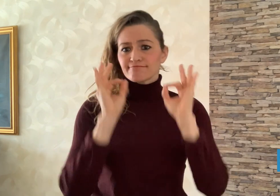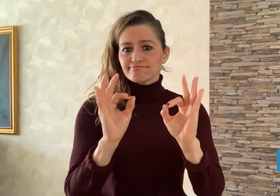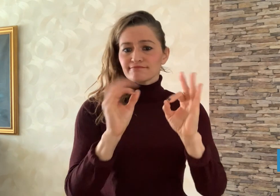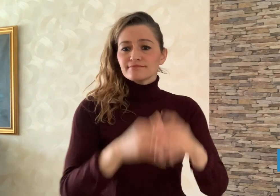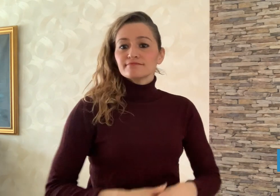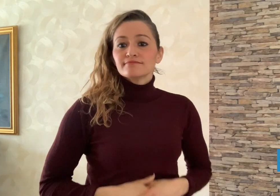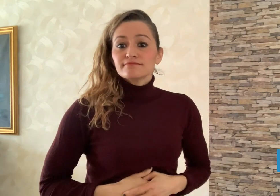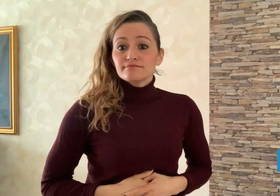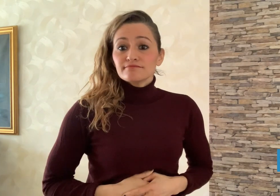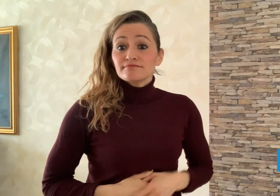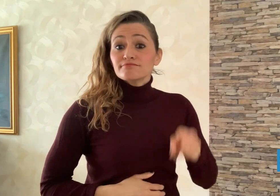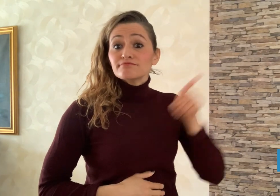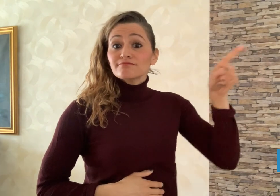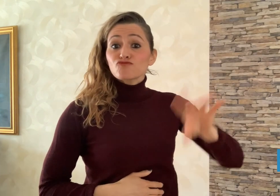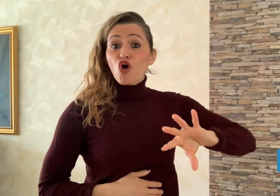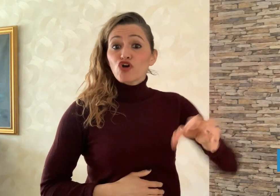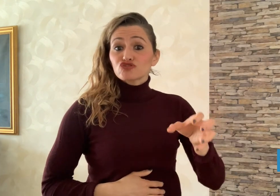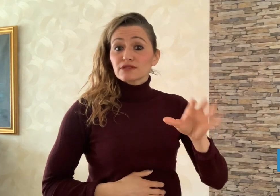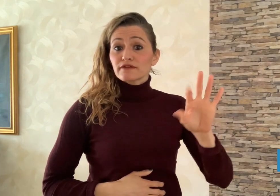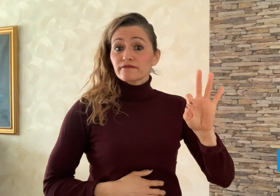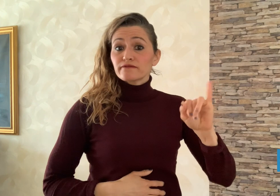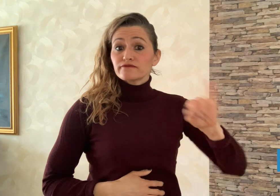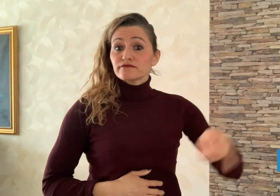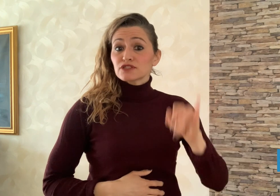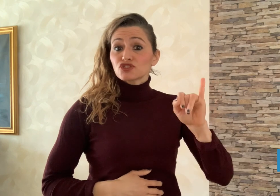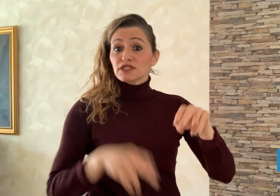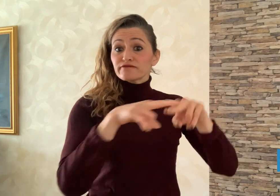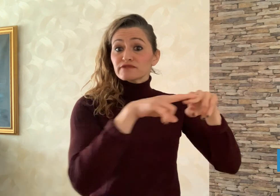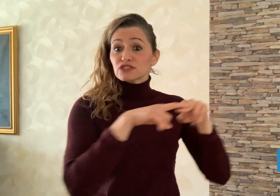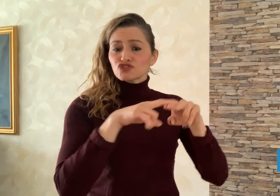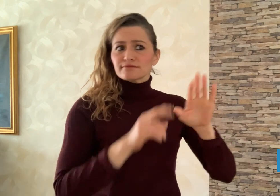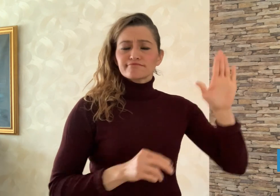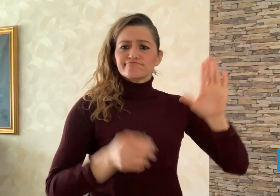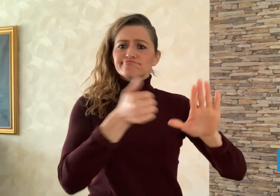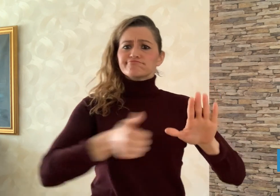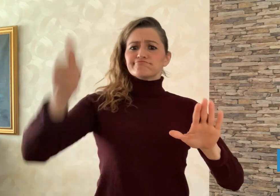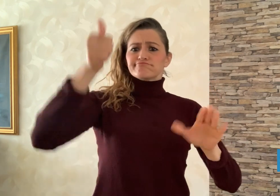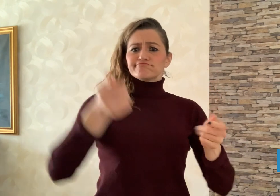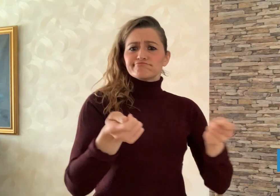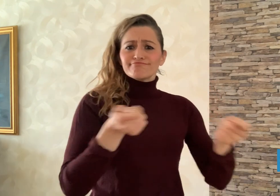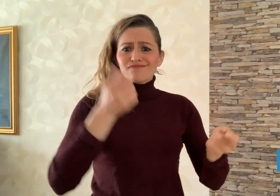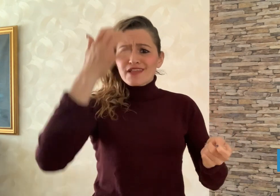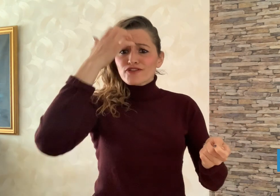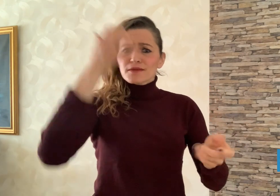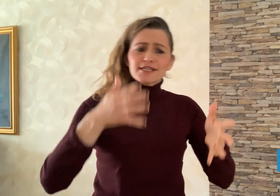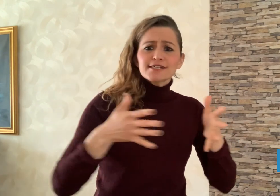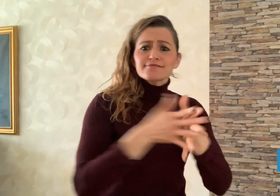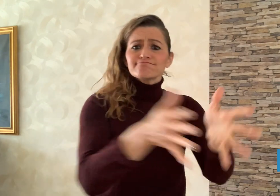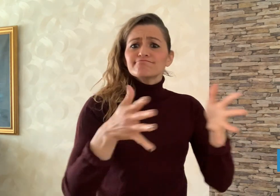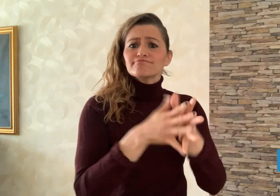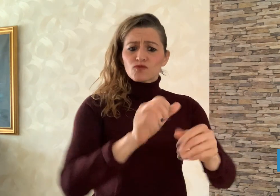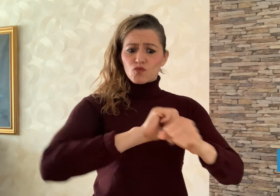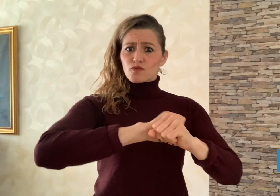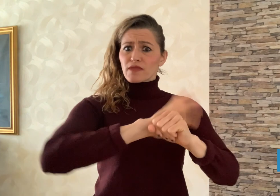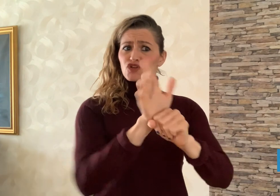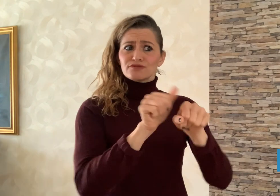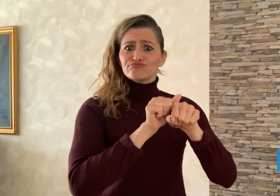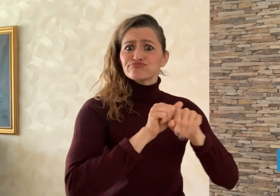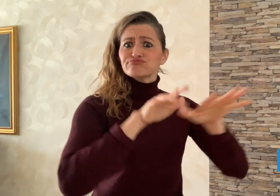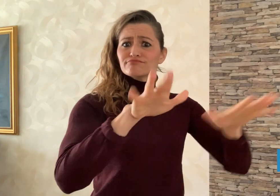received by Deaf viewers. In Fiji, people on social media